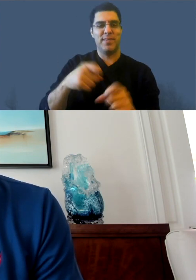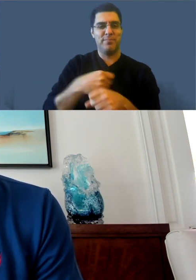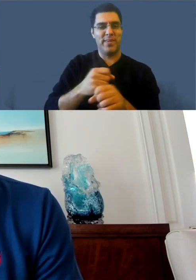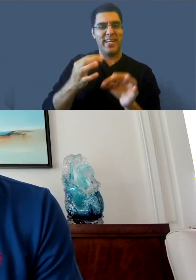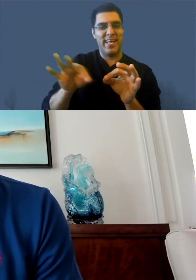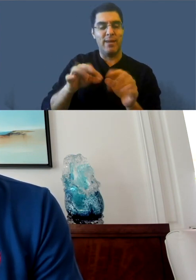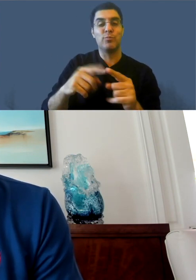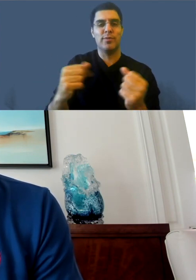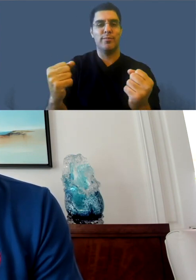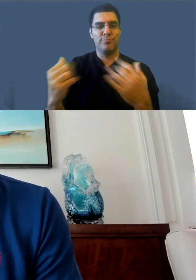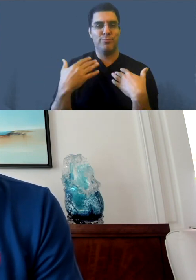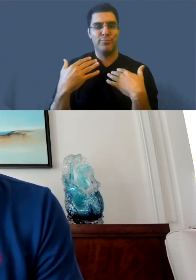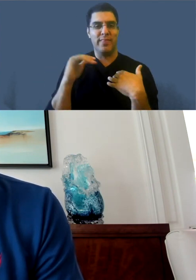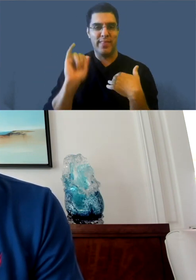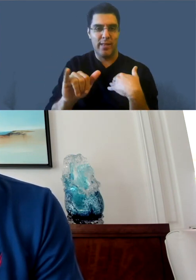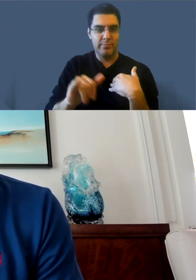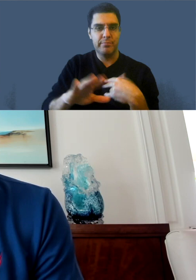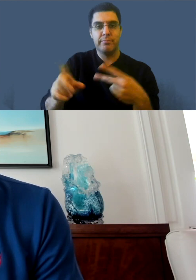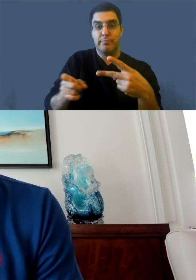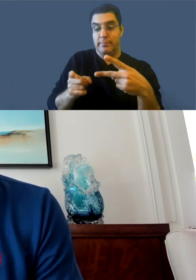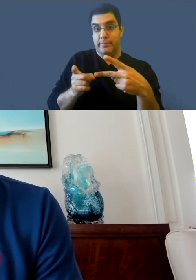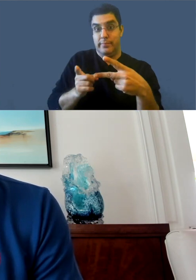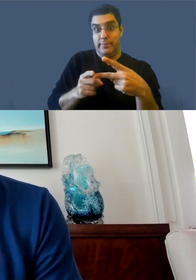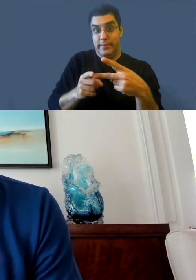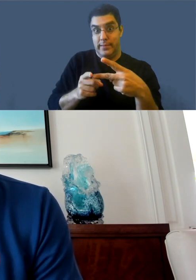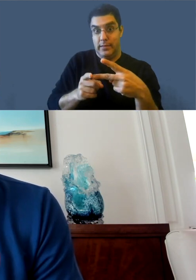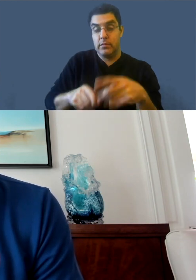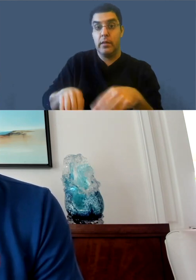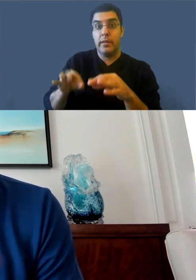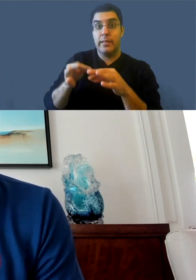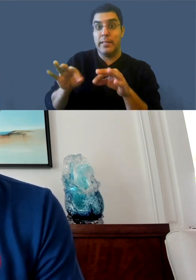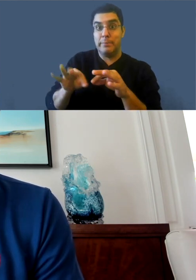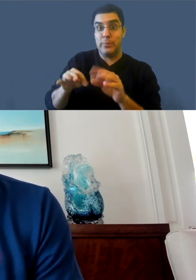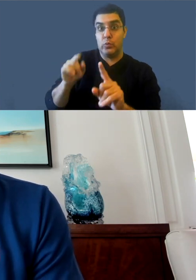or in the process of finalizing rolling it out. But I think it's available to most creators now.